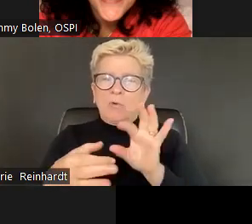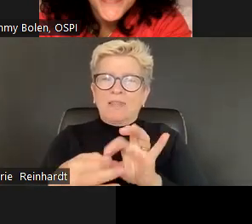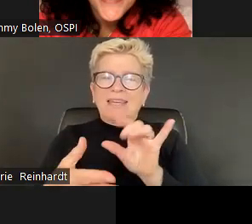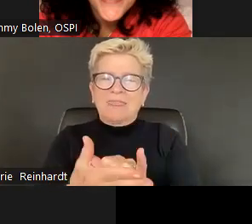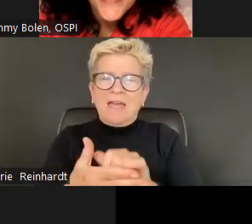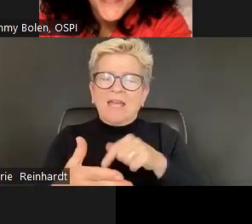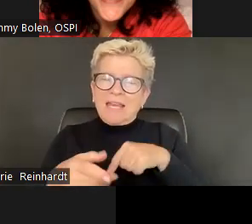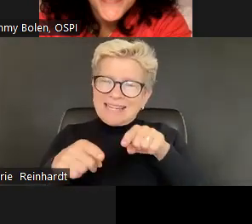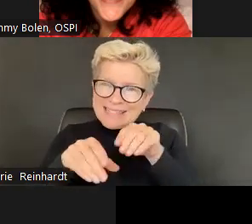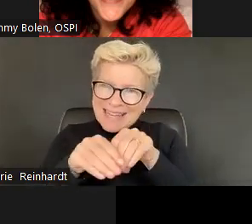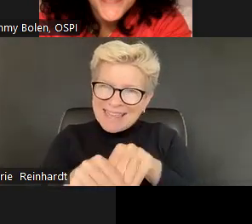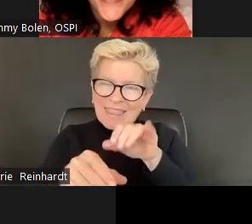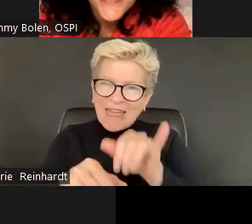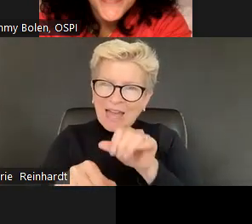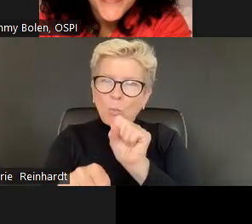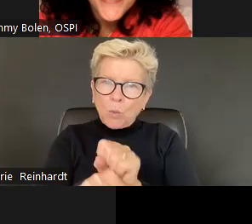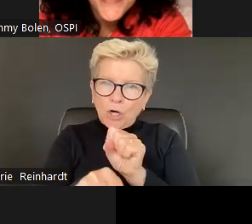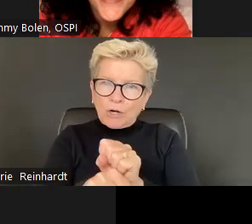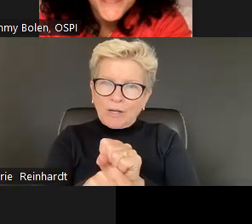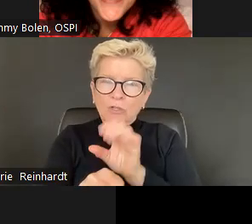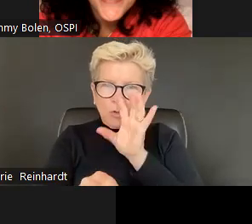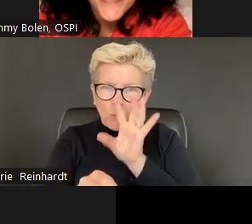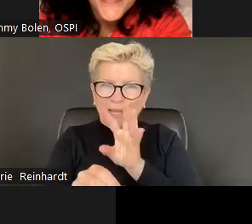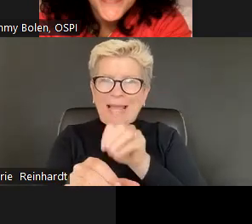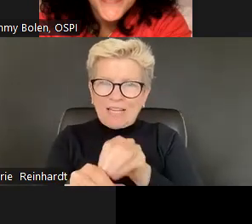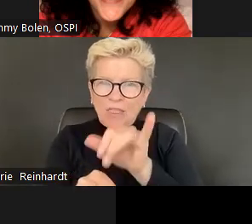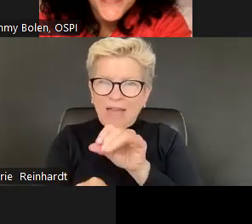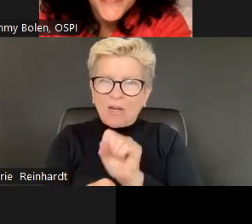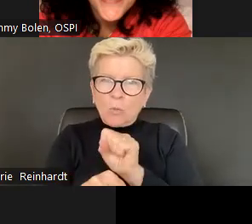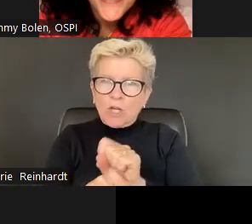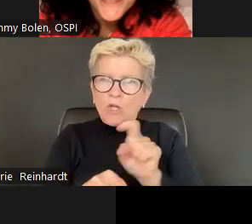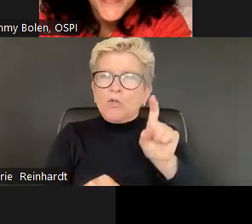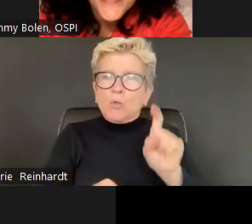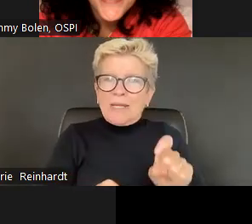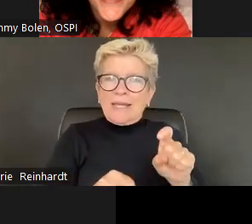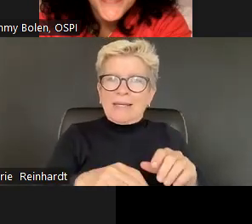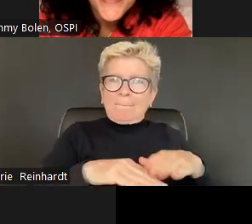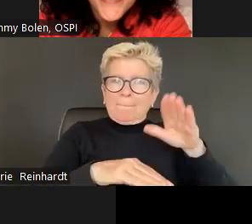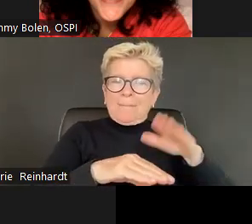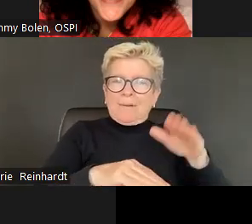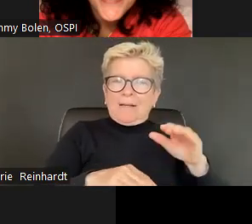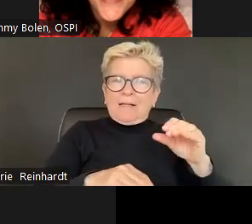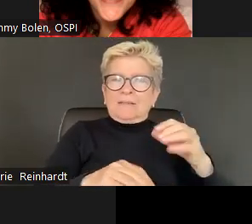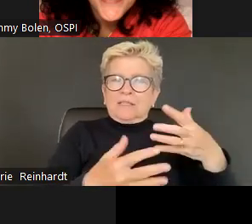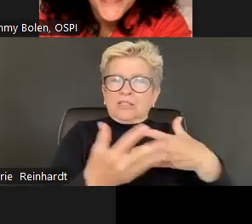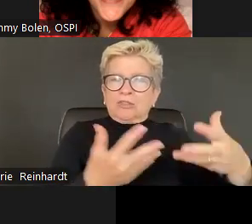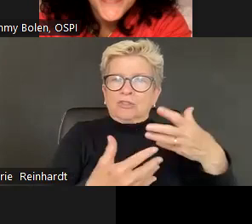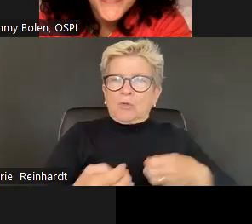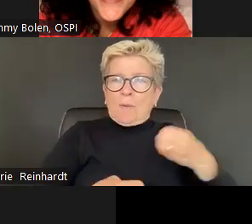And the social emotional skills to engage in that content practice. Meaning, you know, there's specific subjects like math and science in particular that has these series of practices related to them.